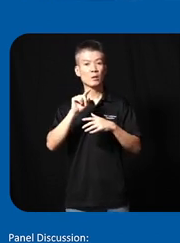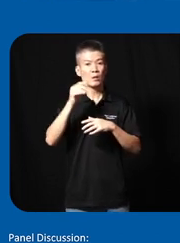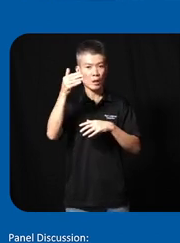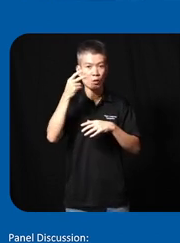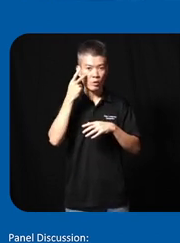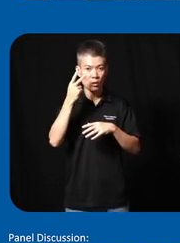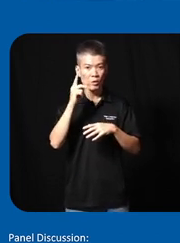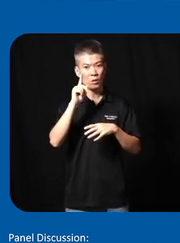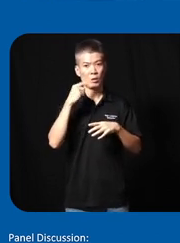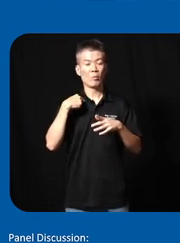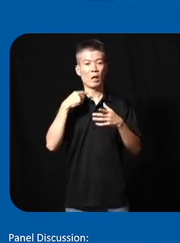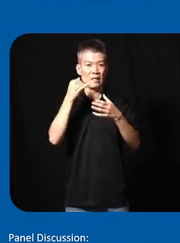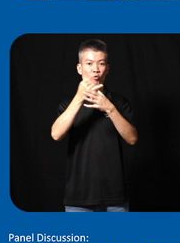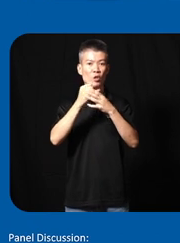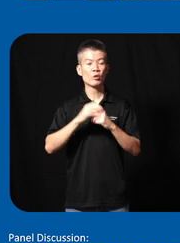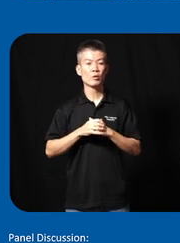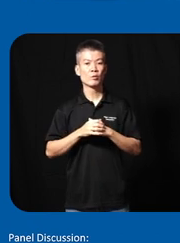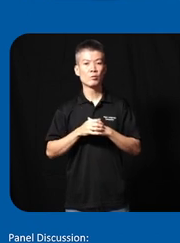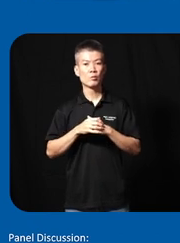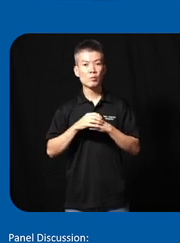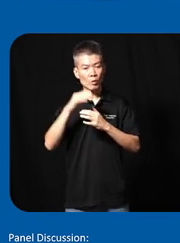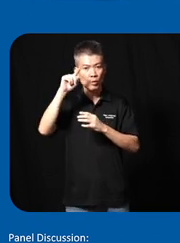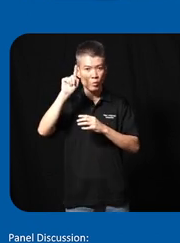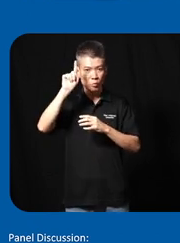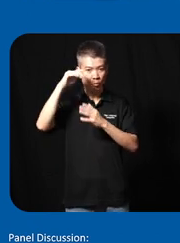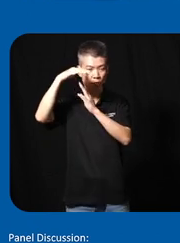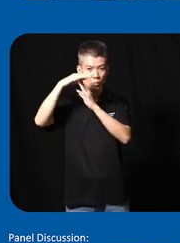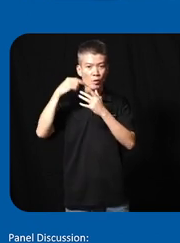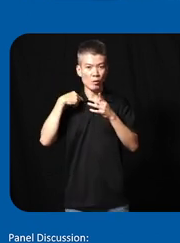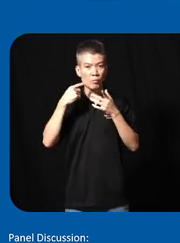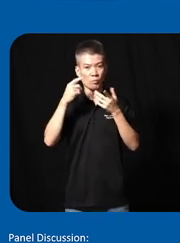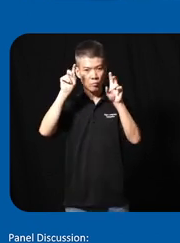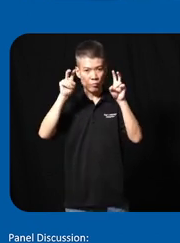see one of my interventions uh at the top of the slide you'll see I've titled it communication